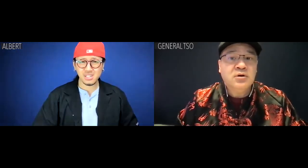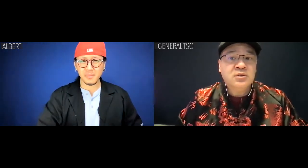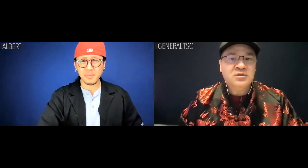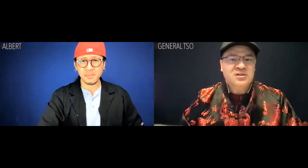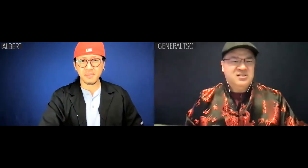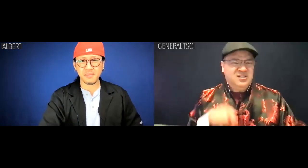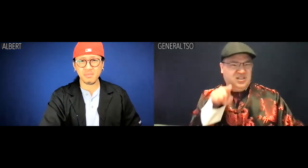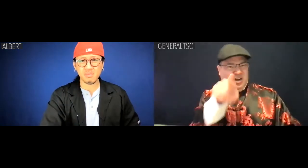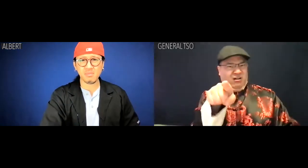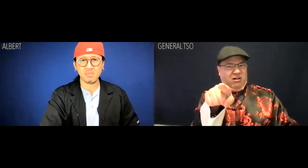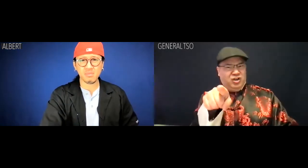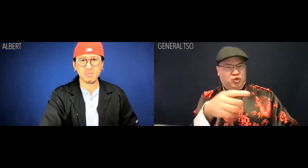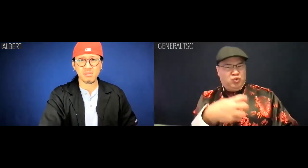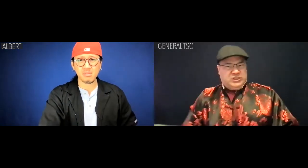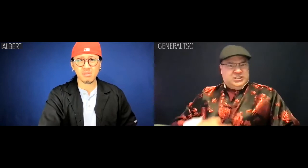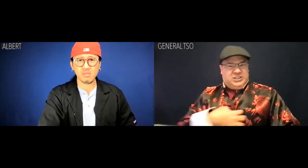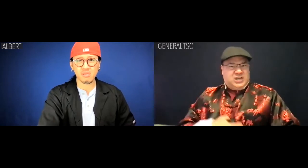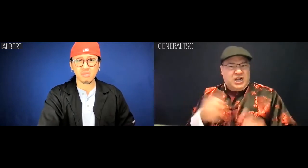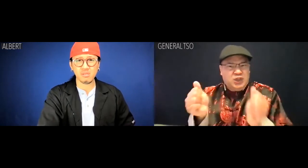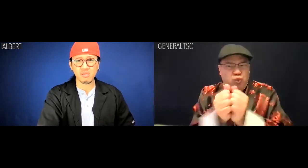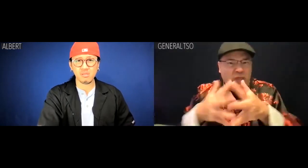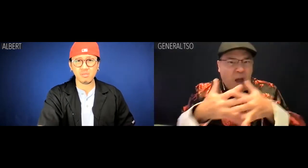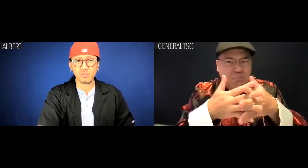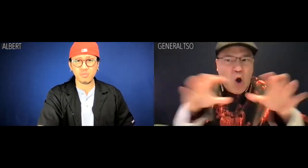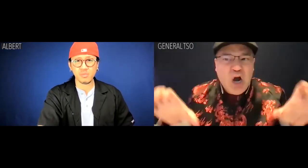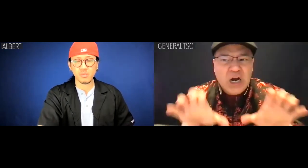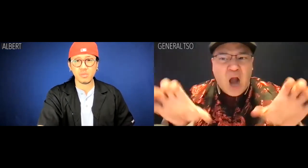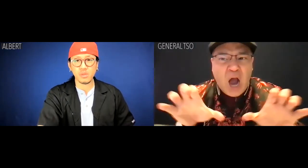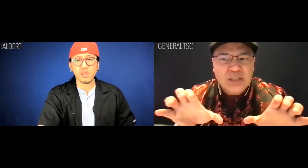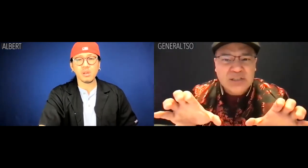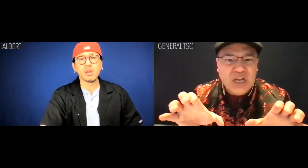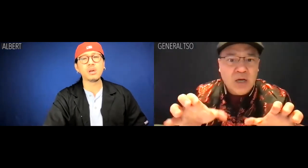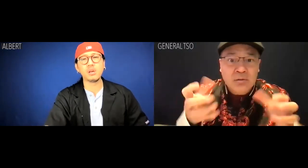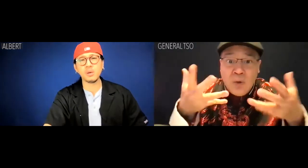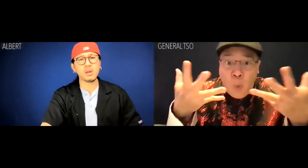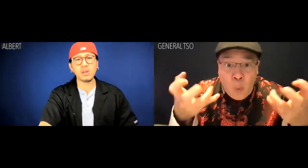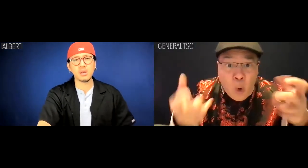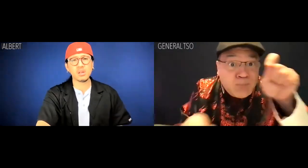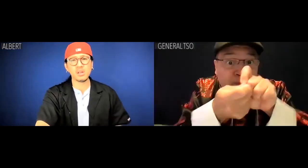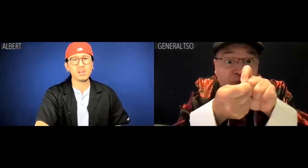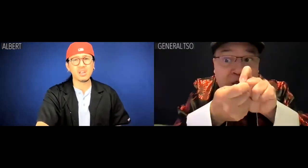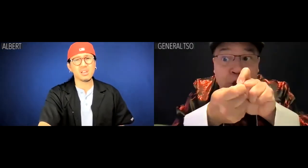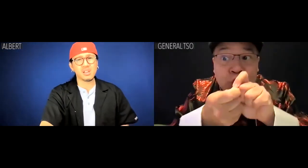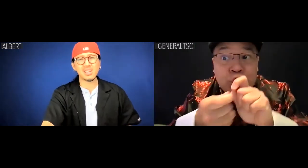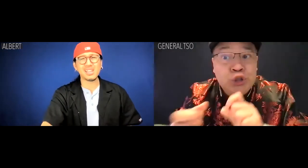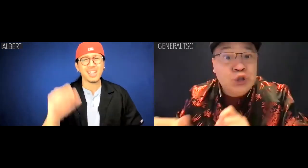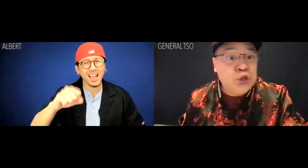General Tso: Aren't you disgusted with American conduct? Don't you want your revenge?